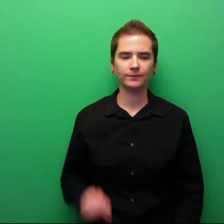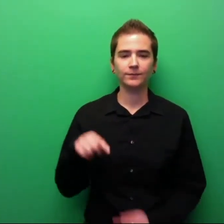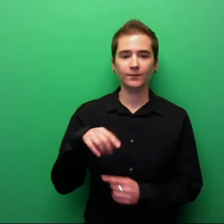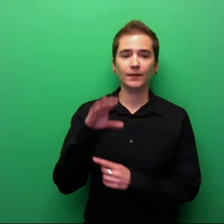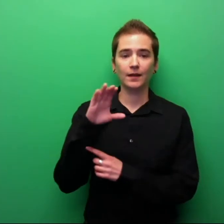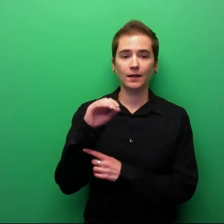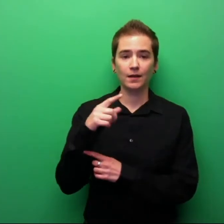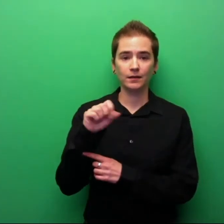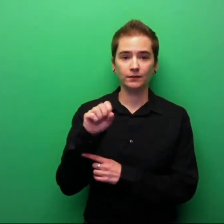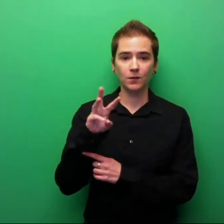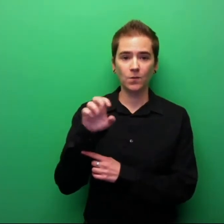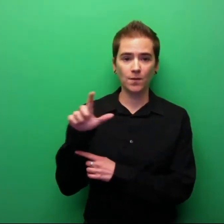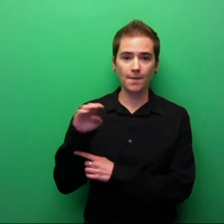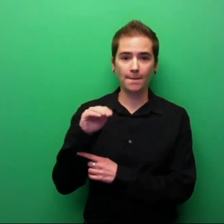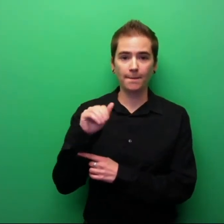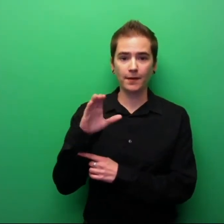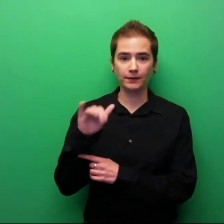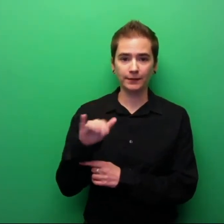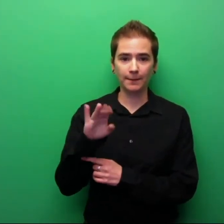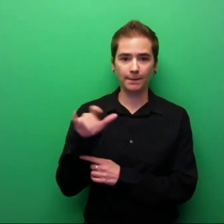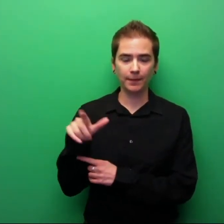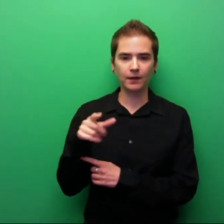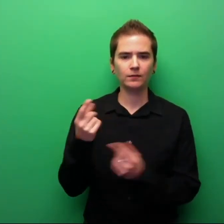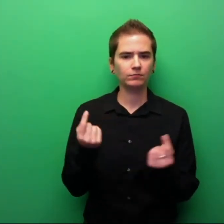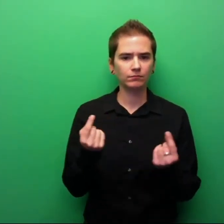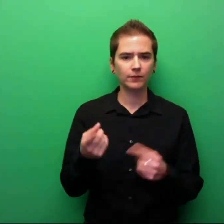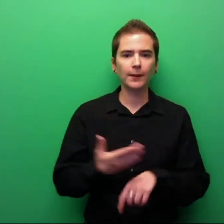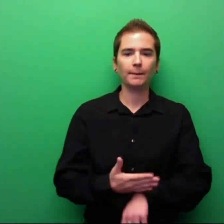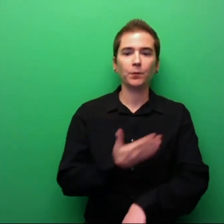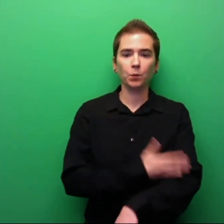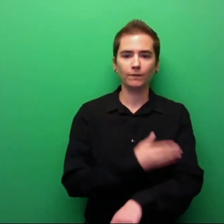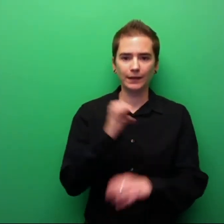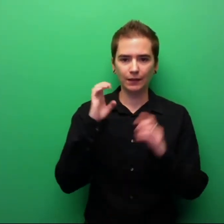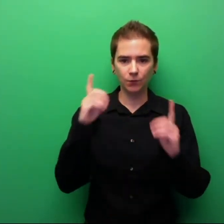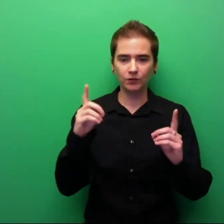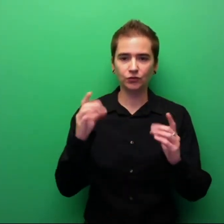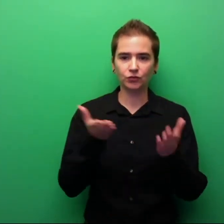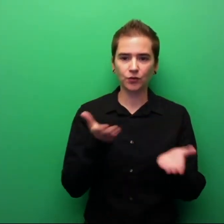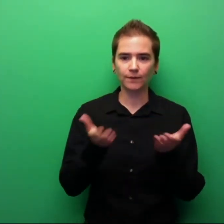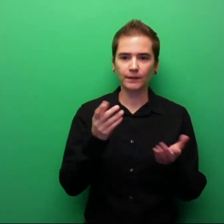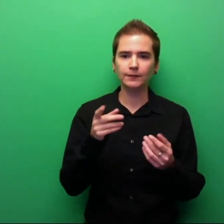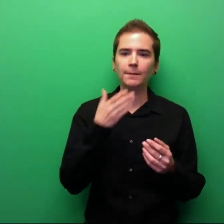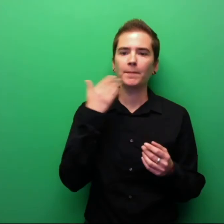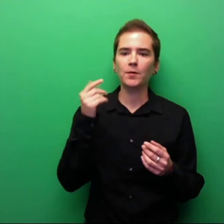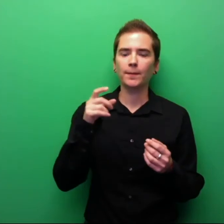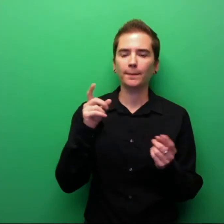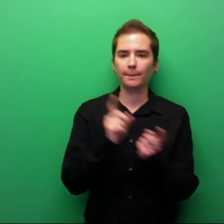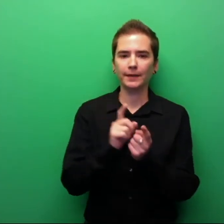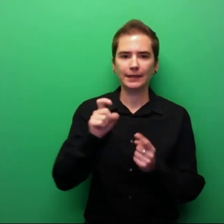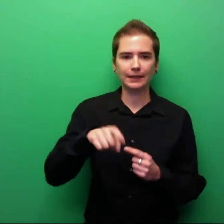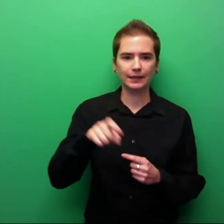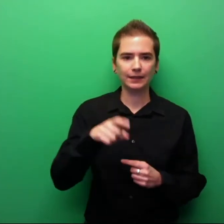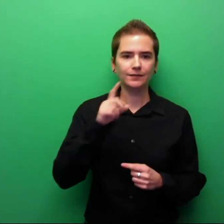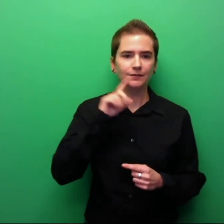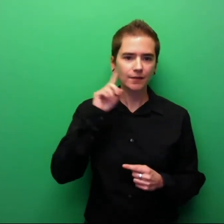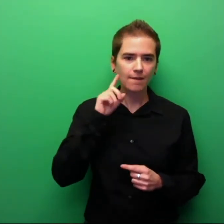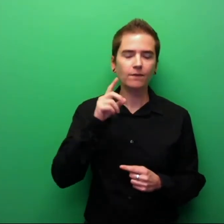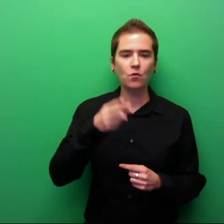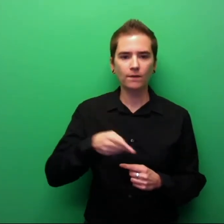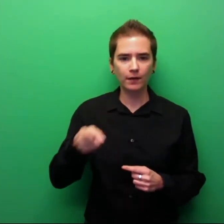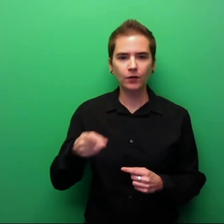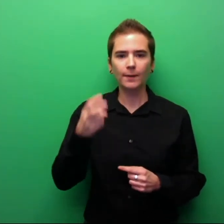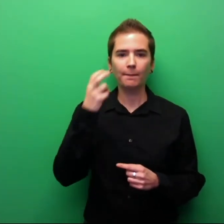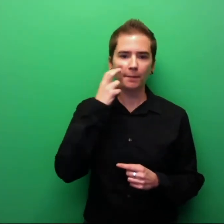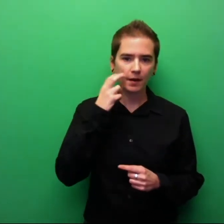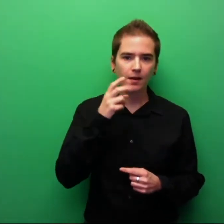The Cogswell-Macy Bill seeks to improve educational services to better meet the needs of Deaf, HoH, Blind,